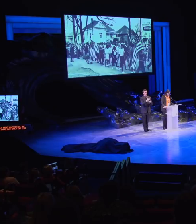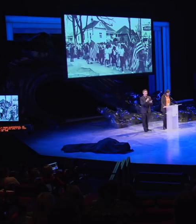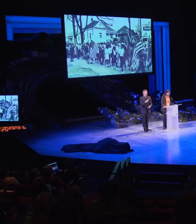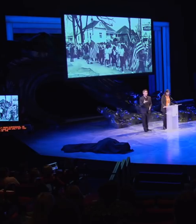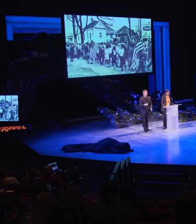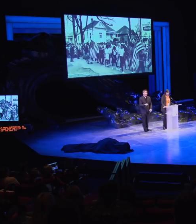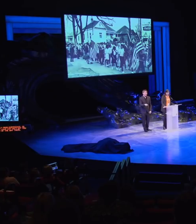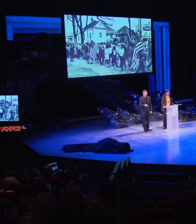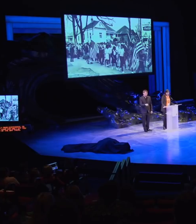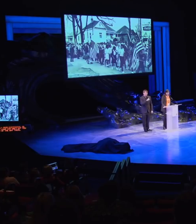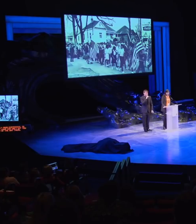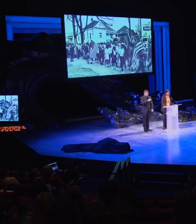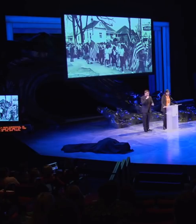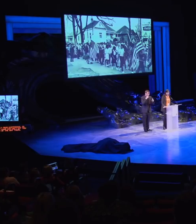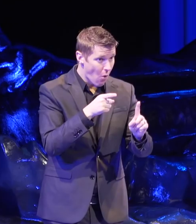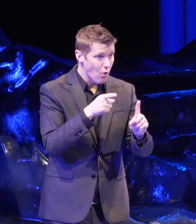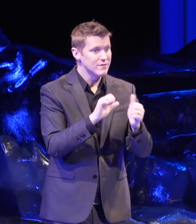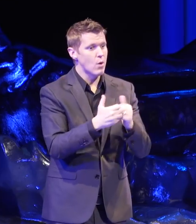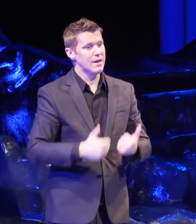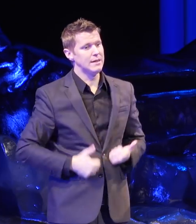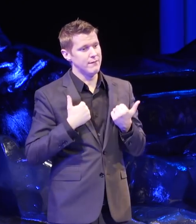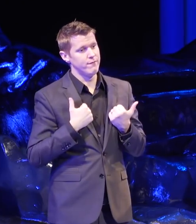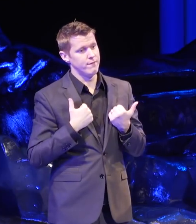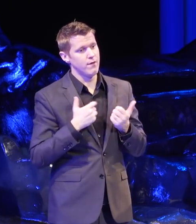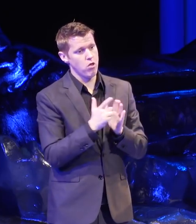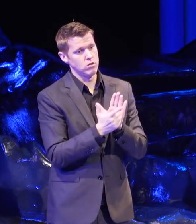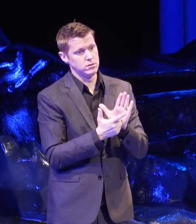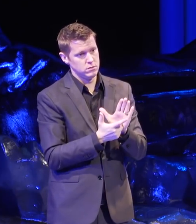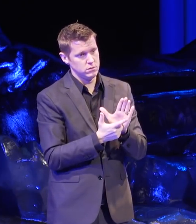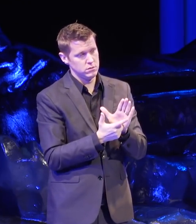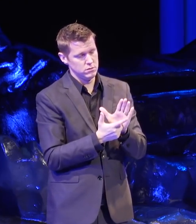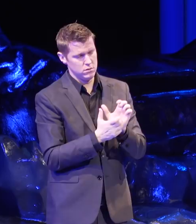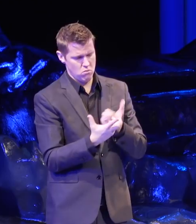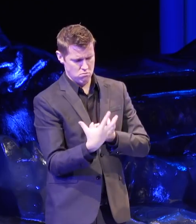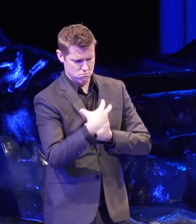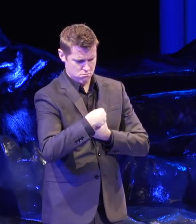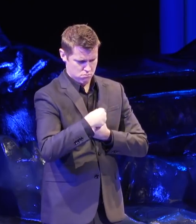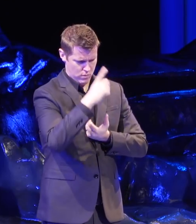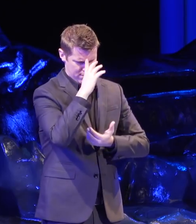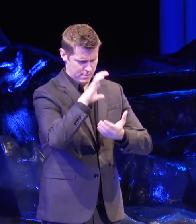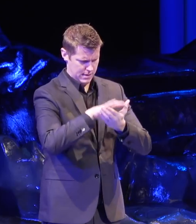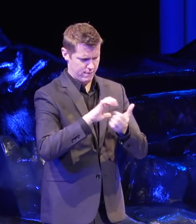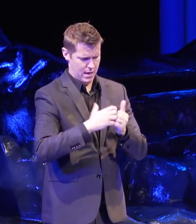The real goal is in how we live them. It's in what we believe and how we act.